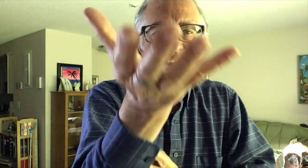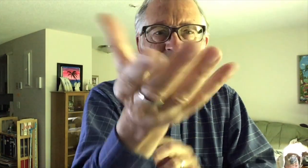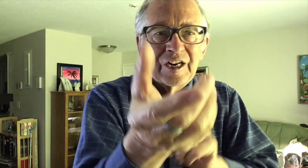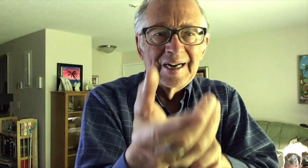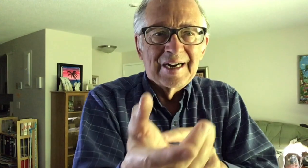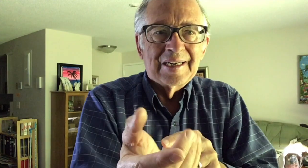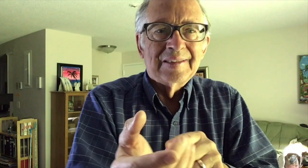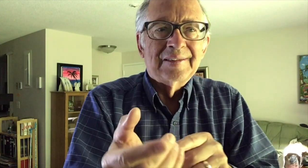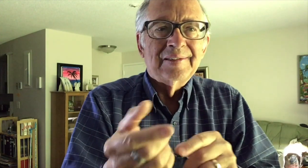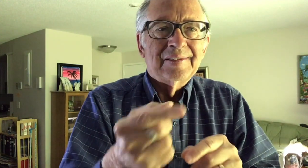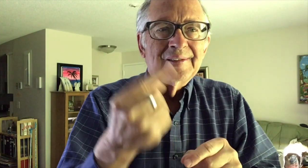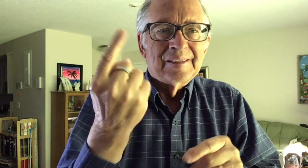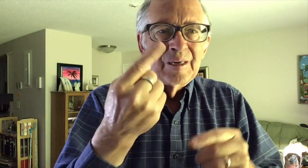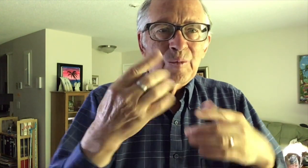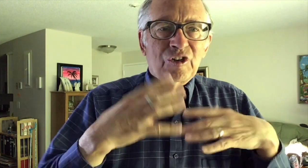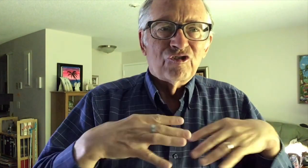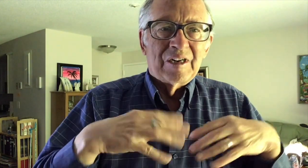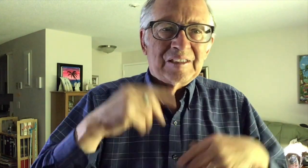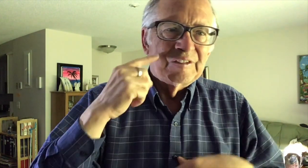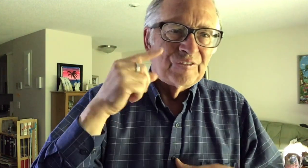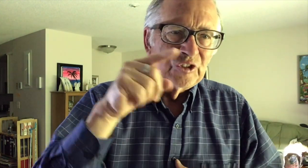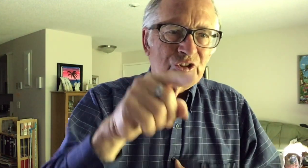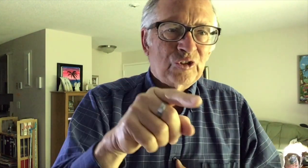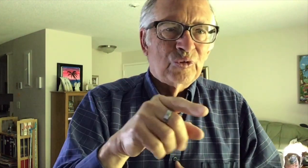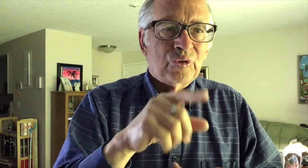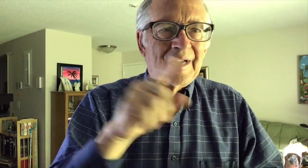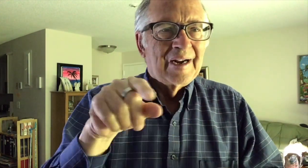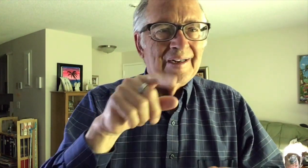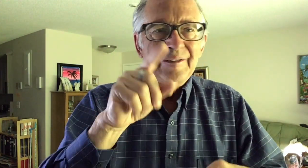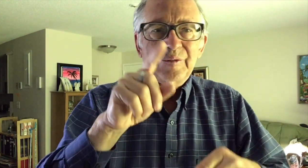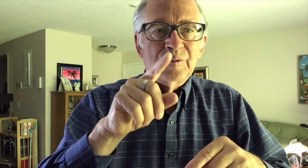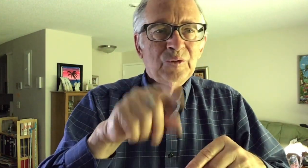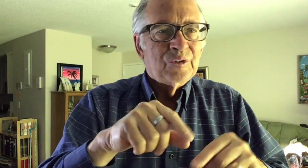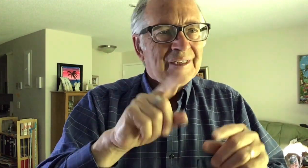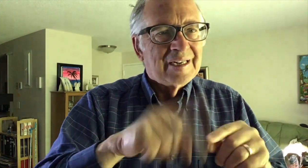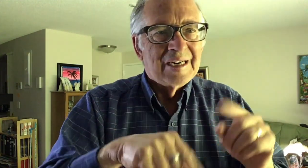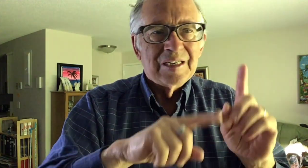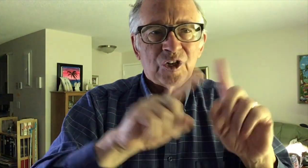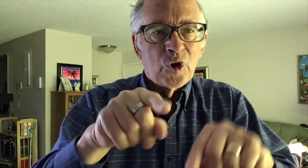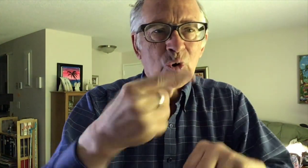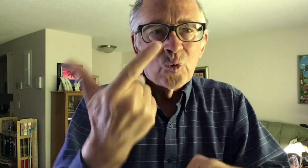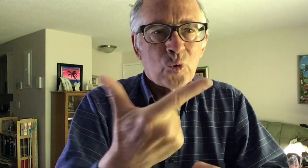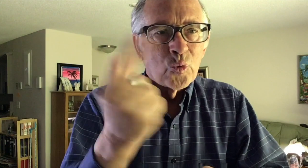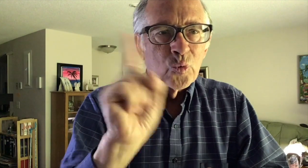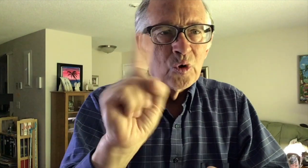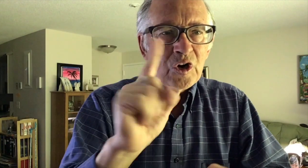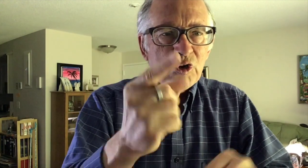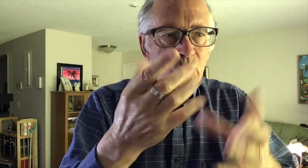will stretch out your hands, and someone else will dress you and lead you where